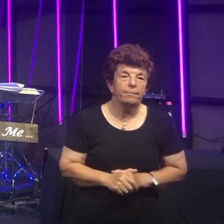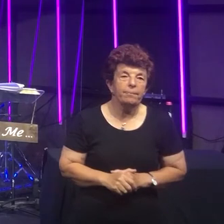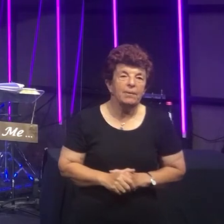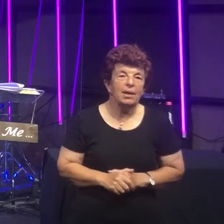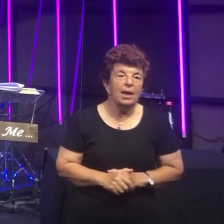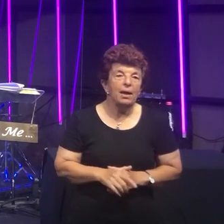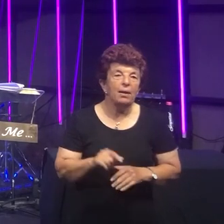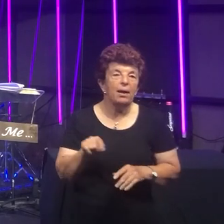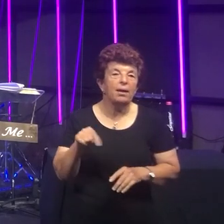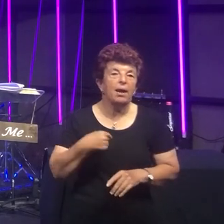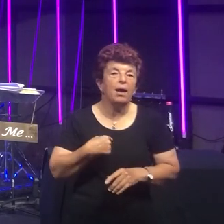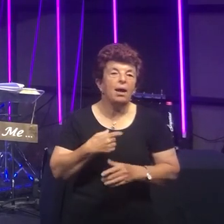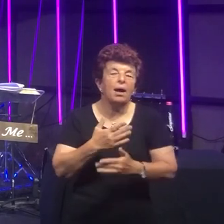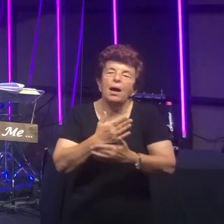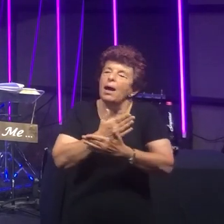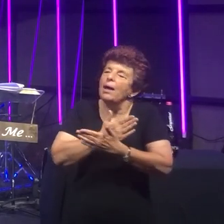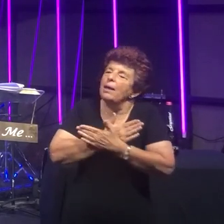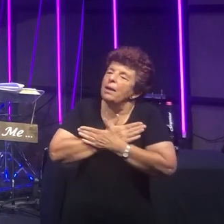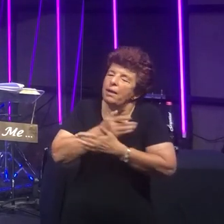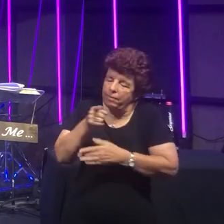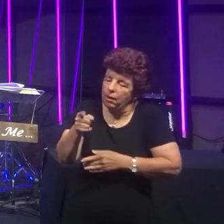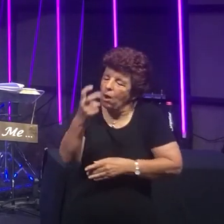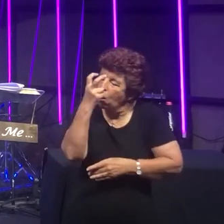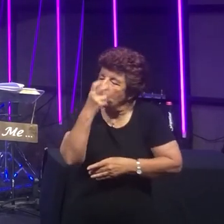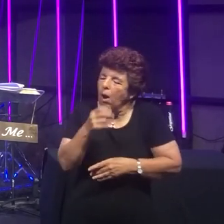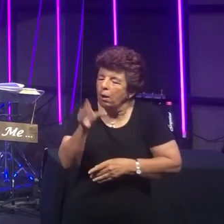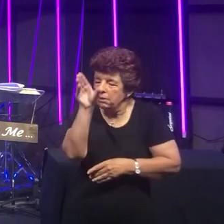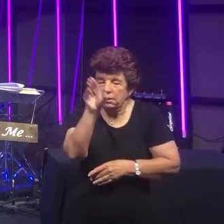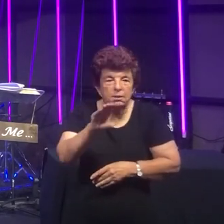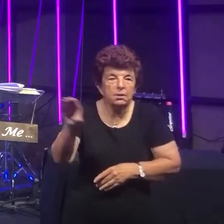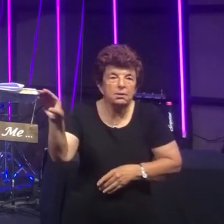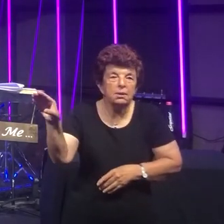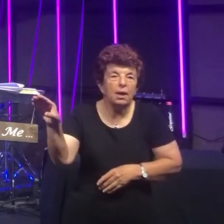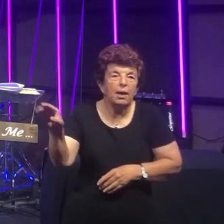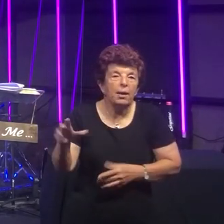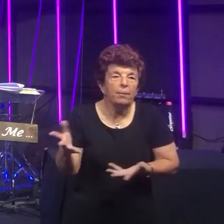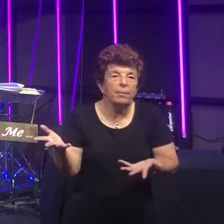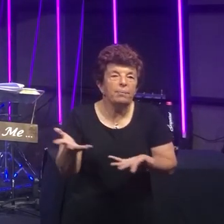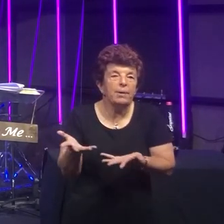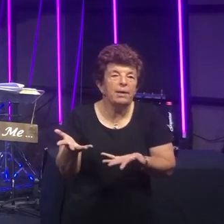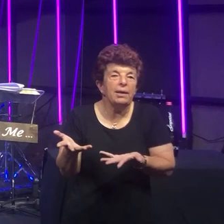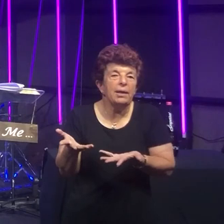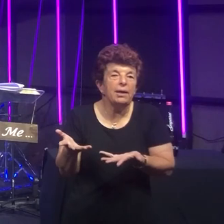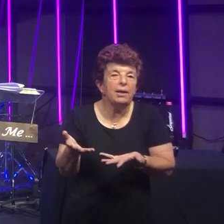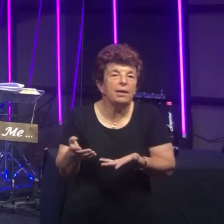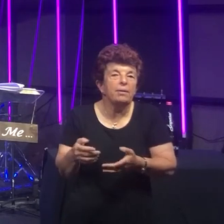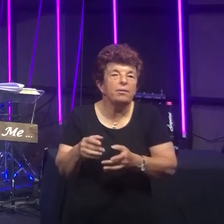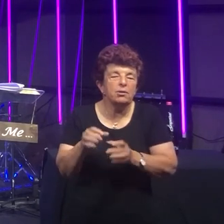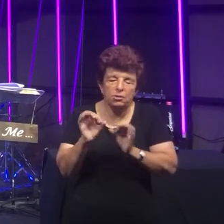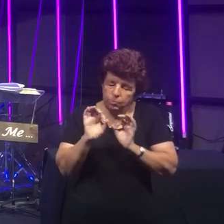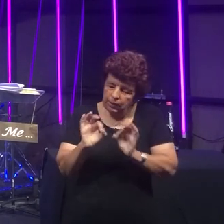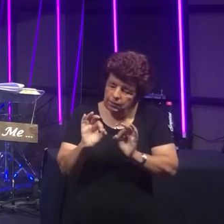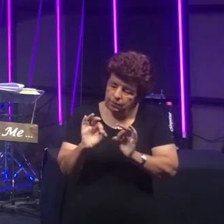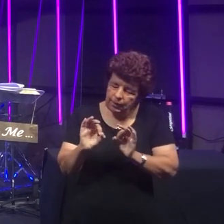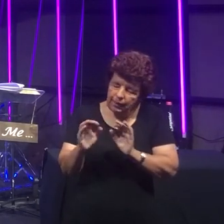And I love that old cross Where the dearest and best